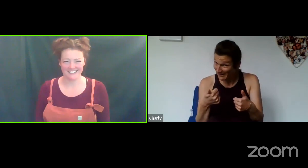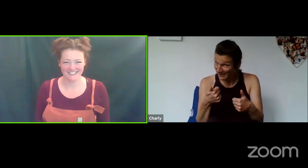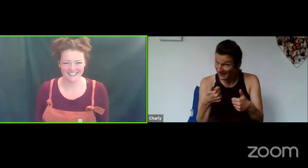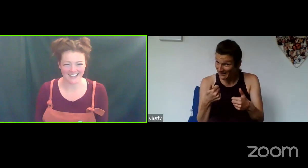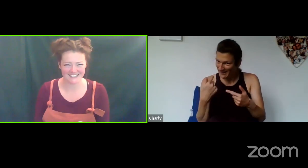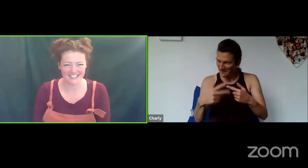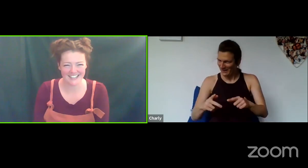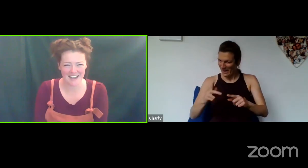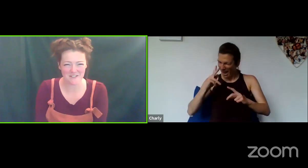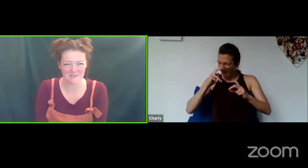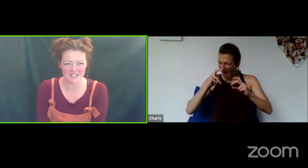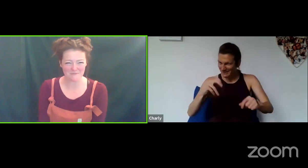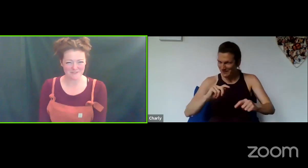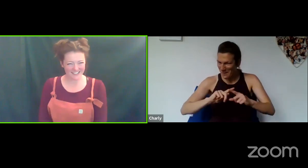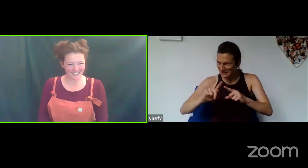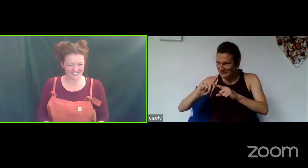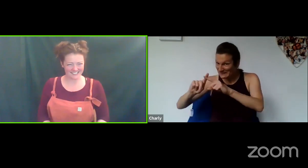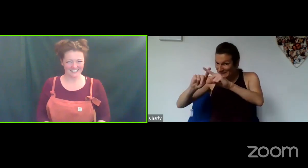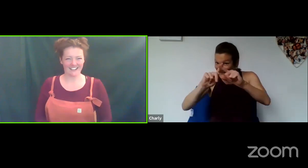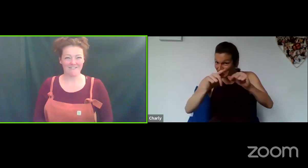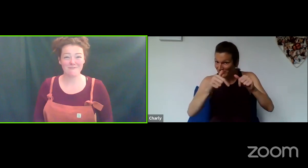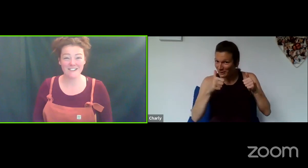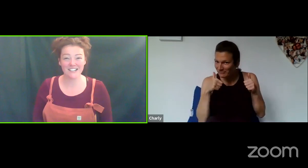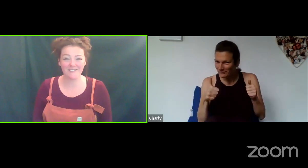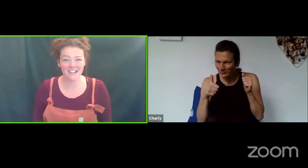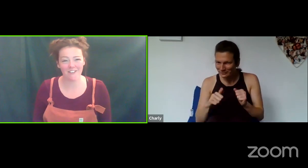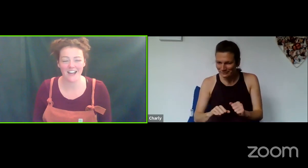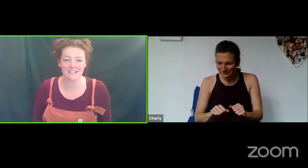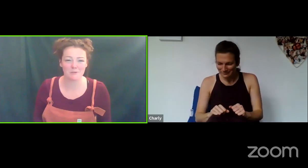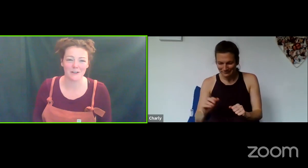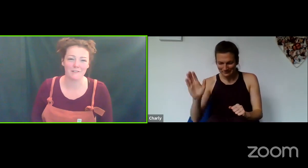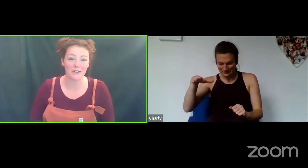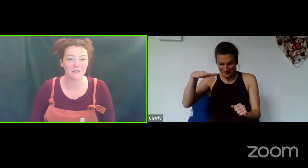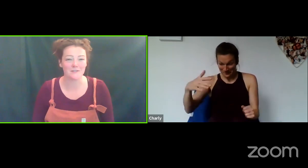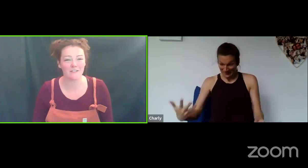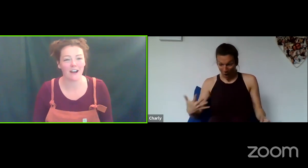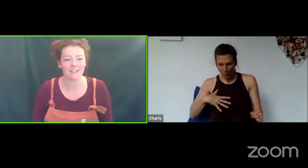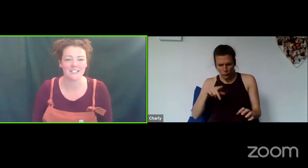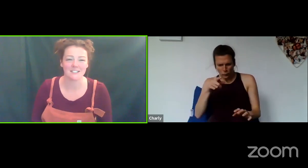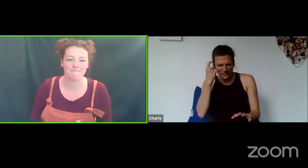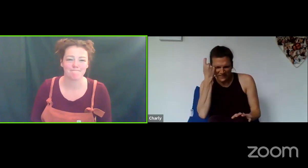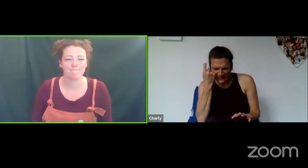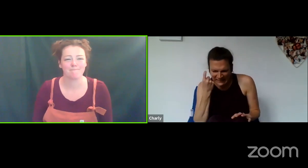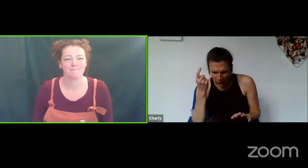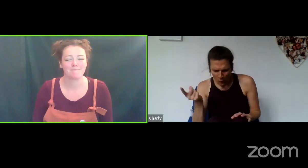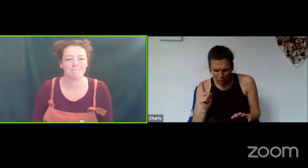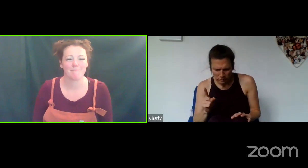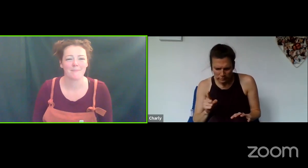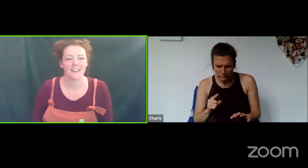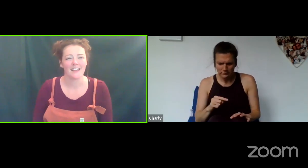That's it, everybody. Brilliant! Really, really great exploring of lots of different characters.